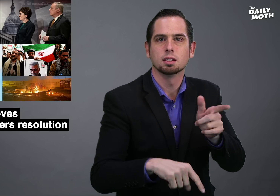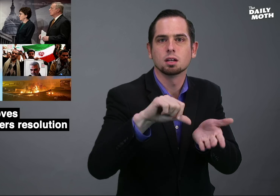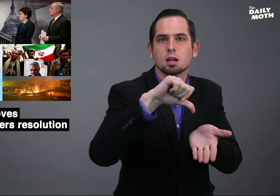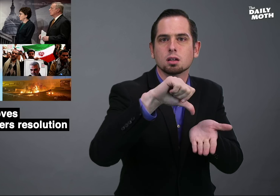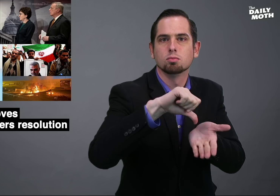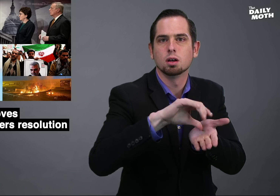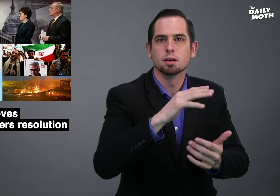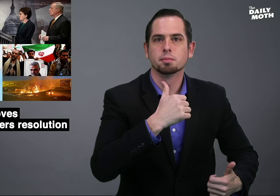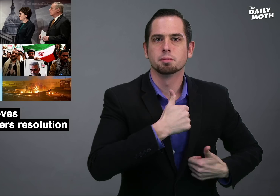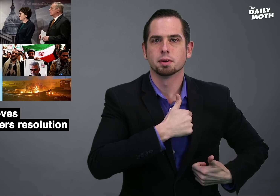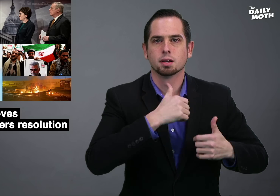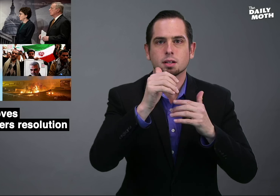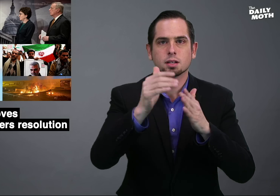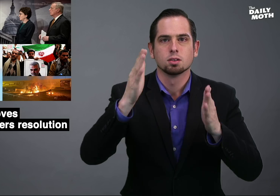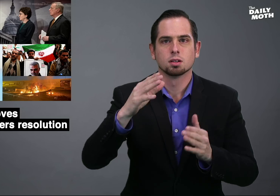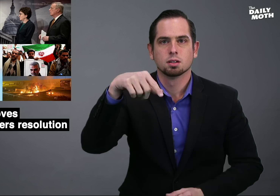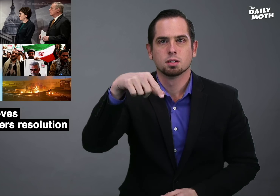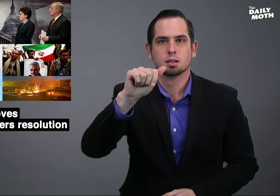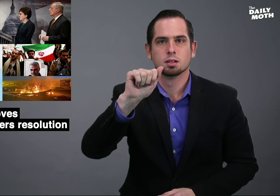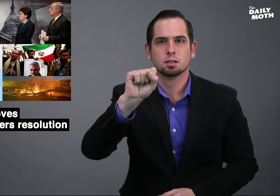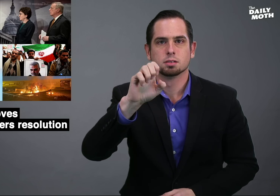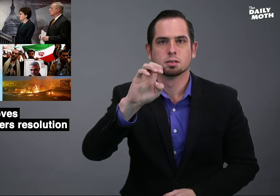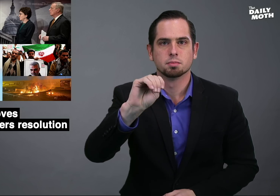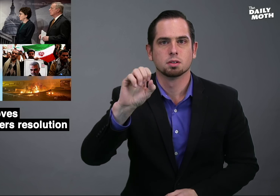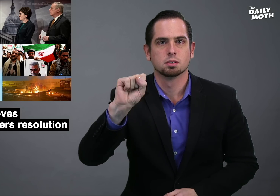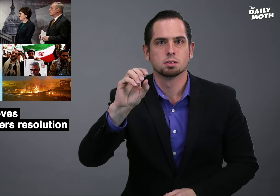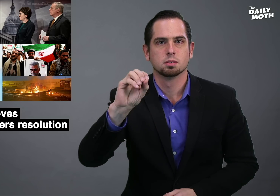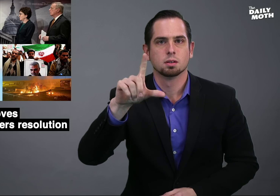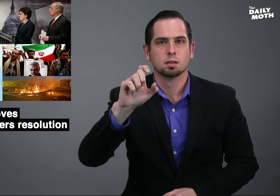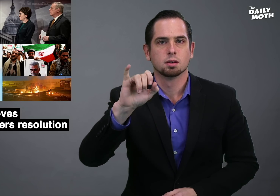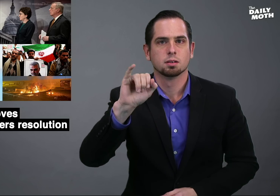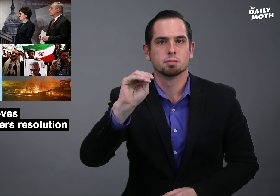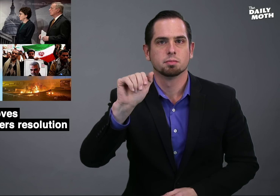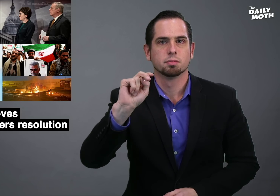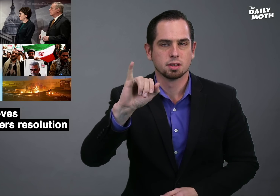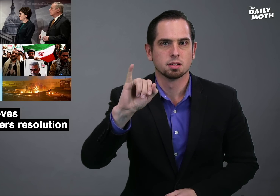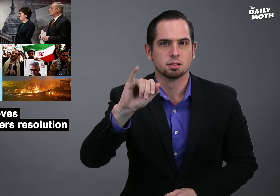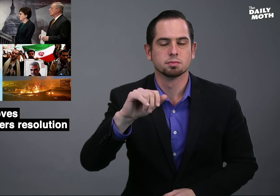Iranian military leader Qasem Soleimani.